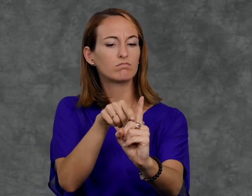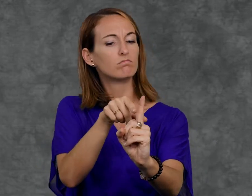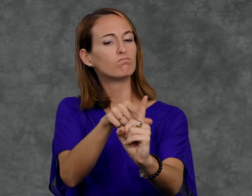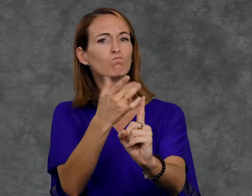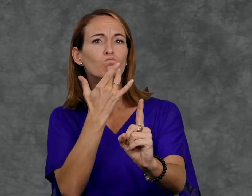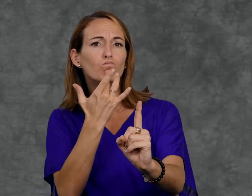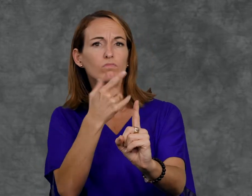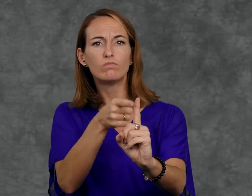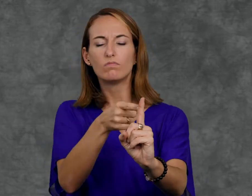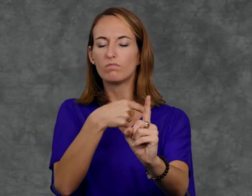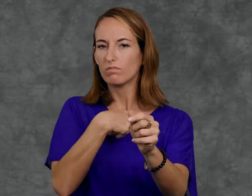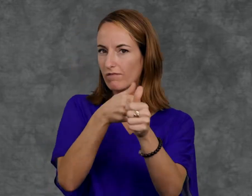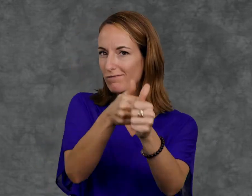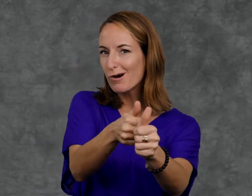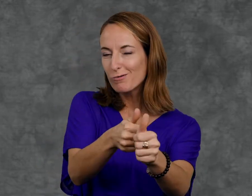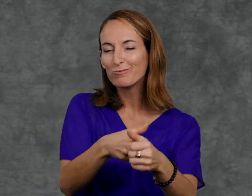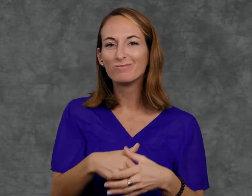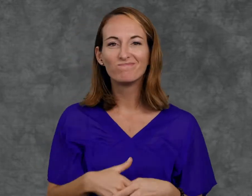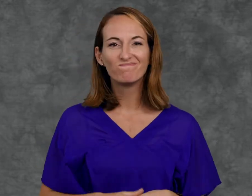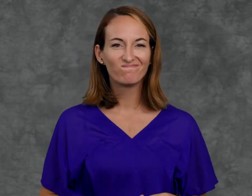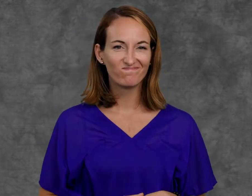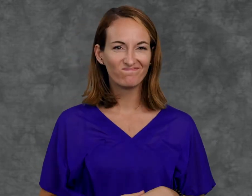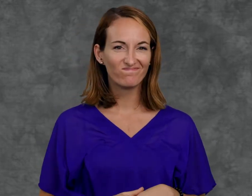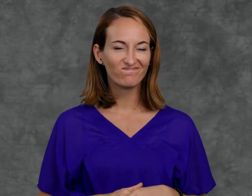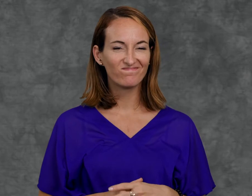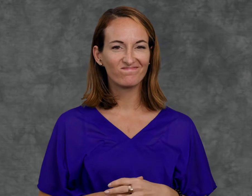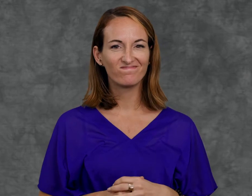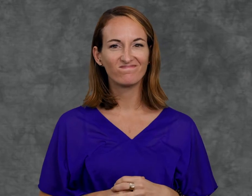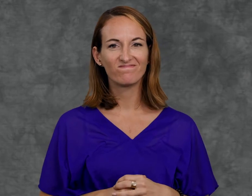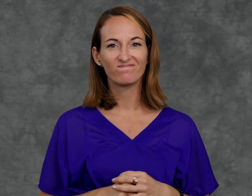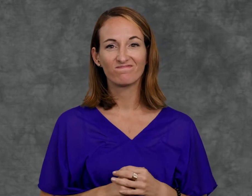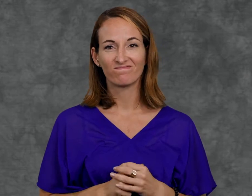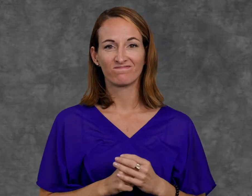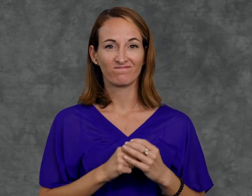and to pay attention to the person’s preferences whenever possible.